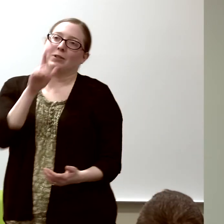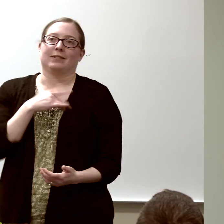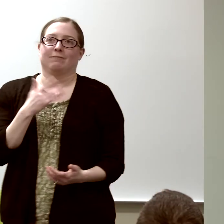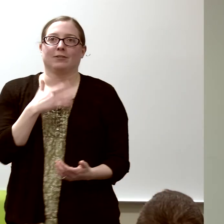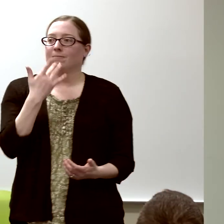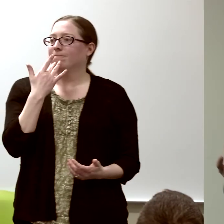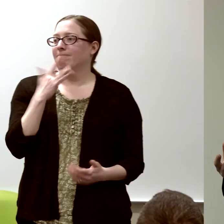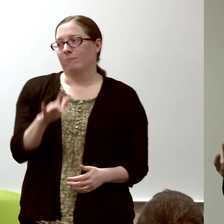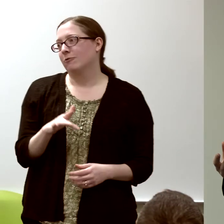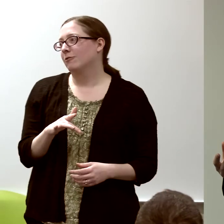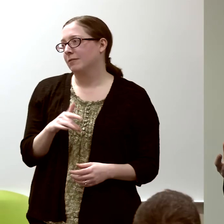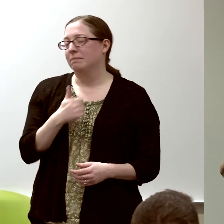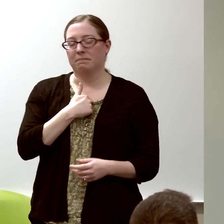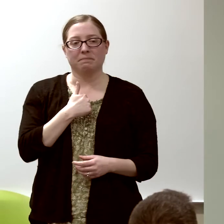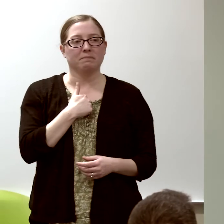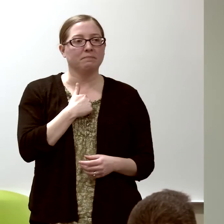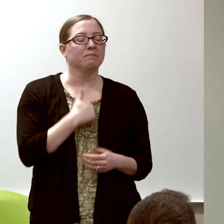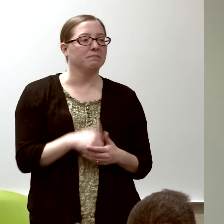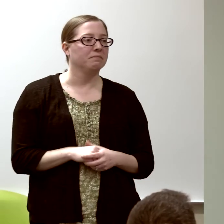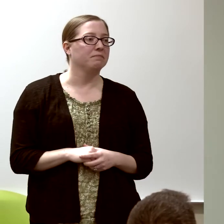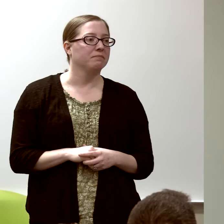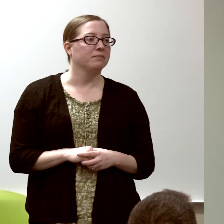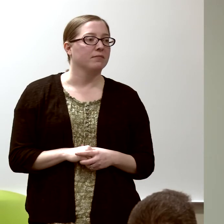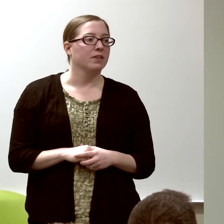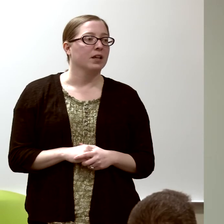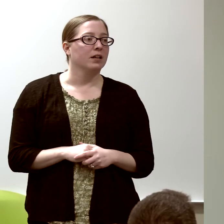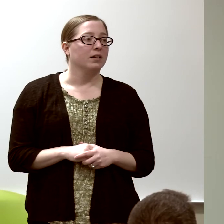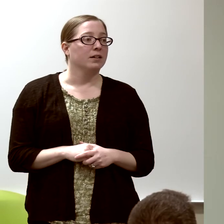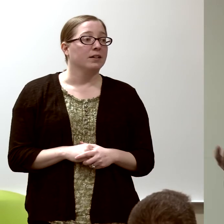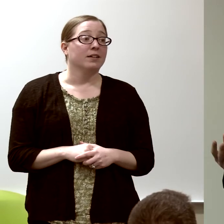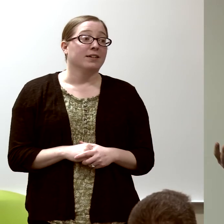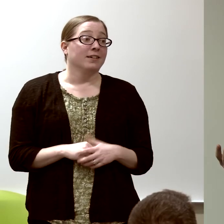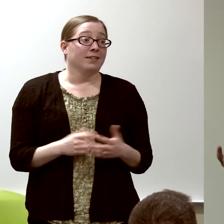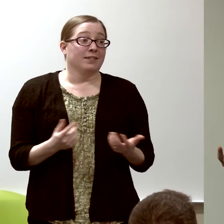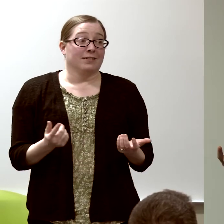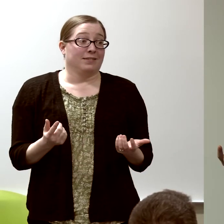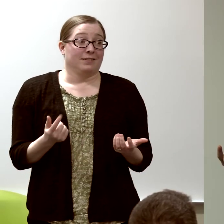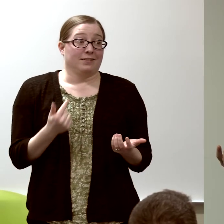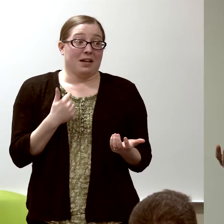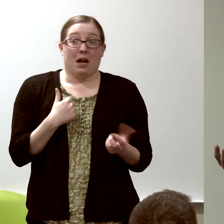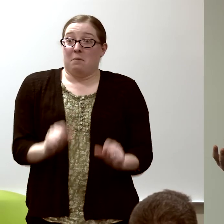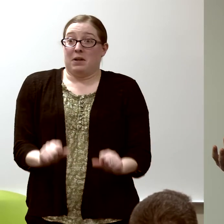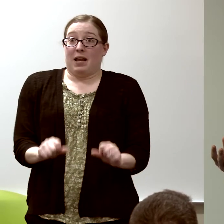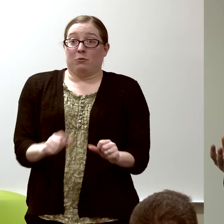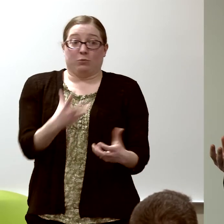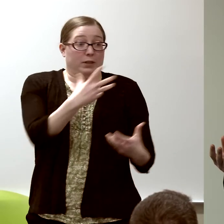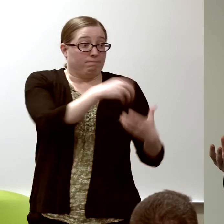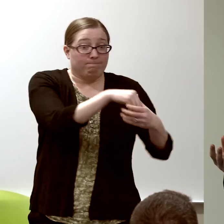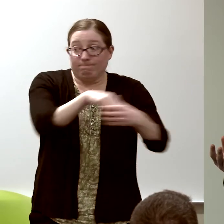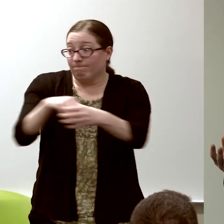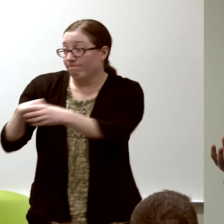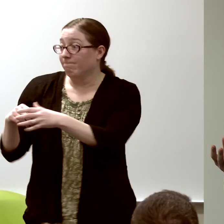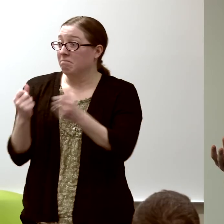but I feel very fortunate because I've gotten to do what I love